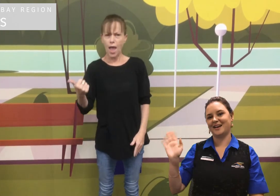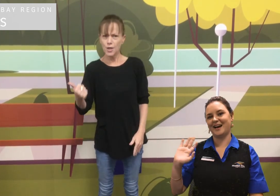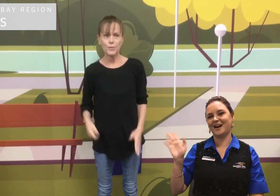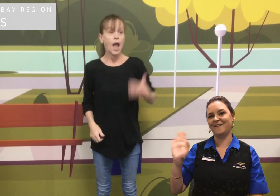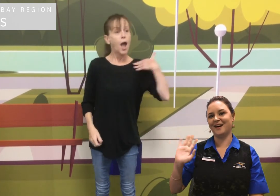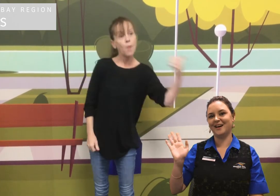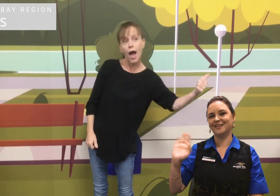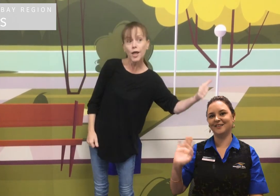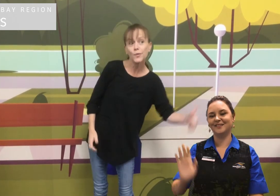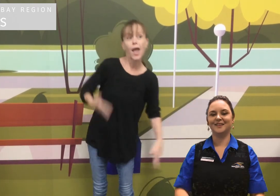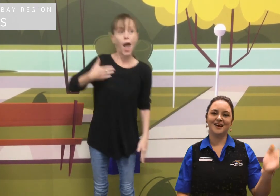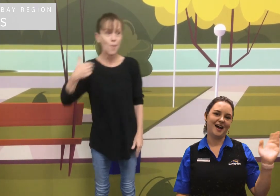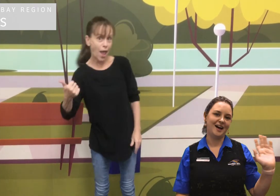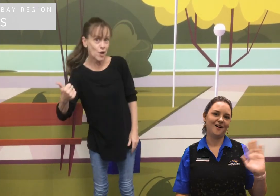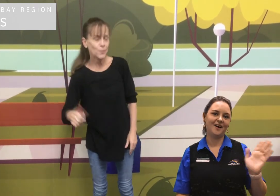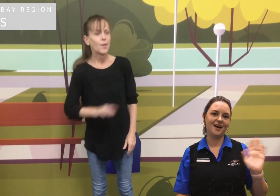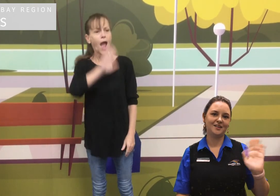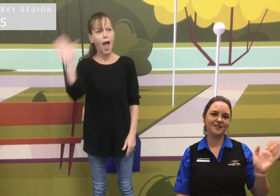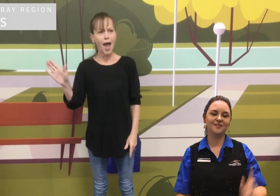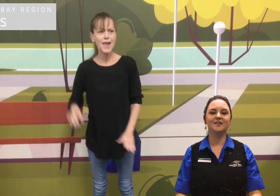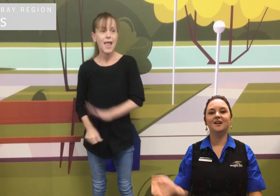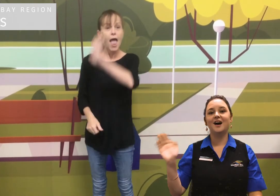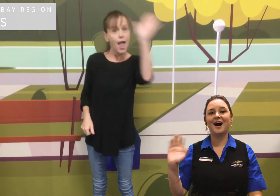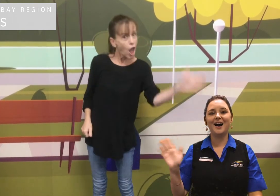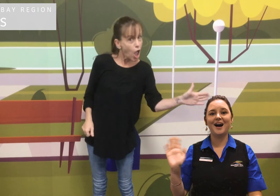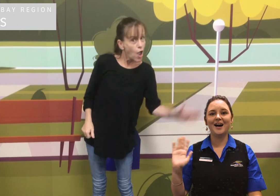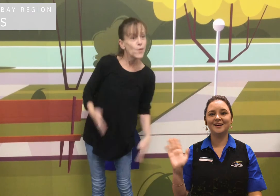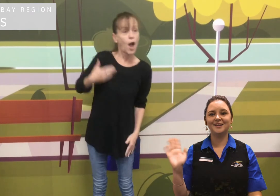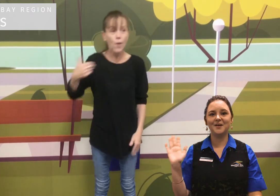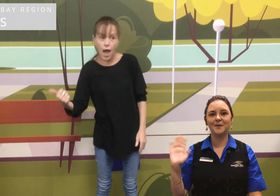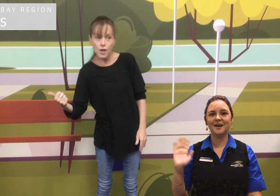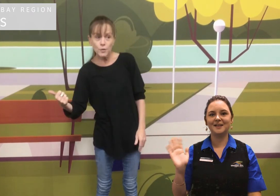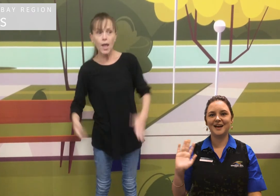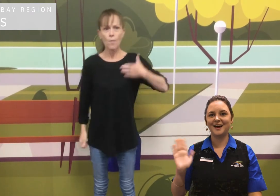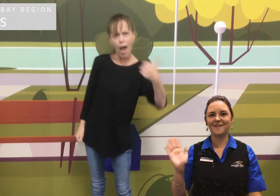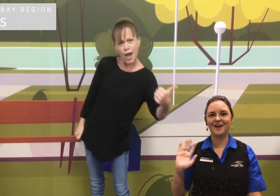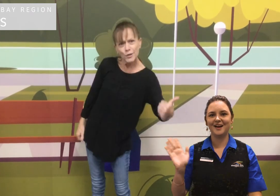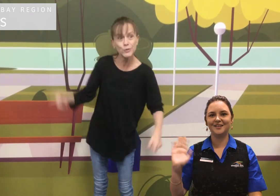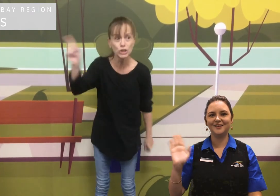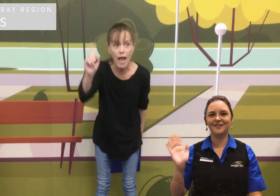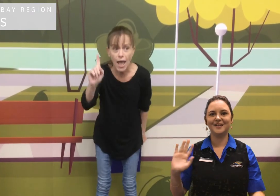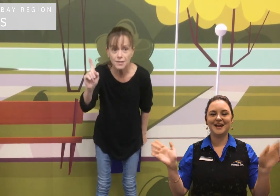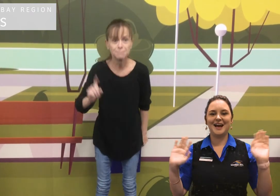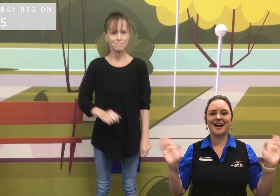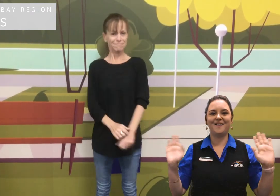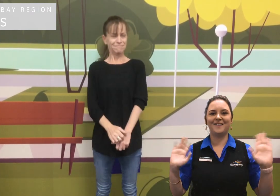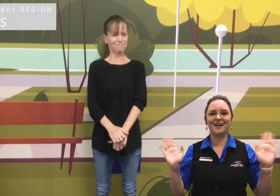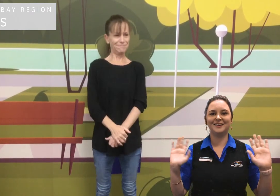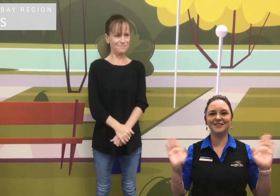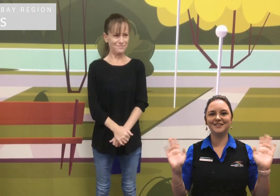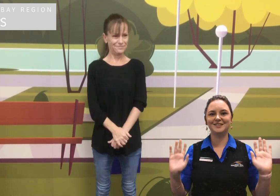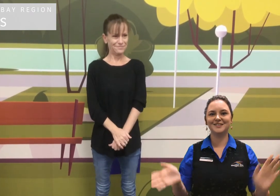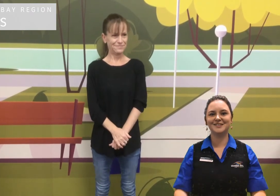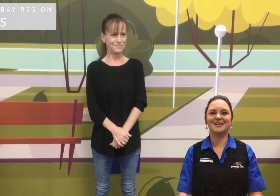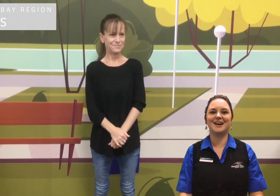how are you, how are you? Hi, hello, and how are you, how are you today?